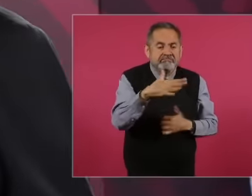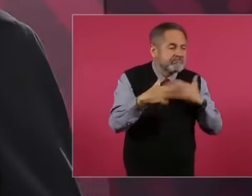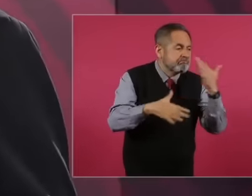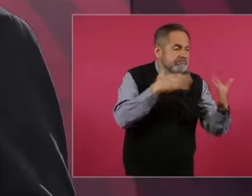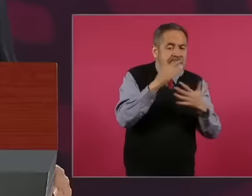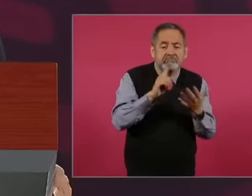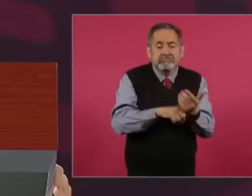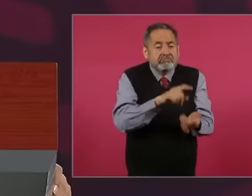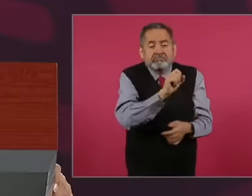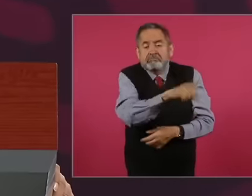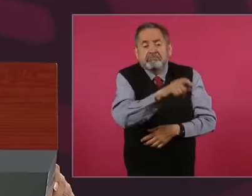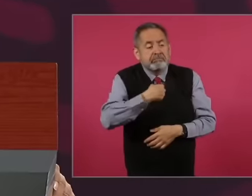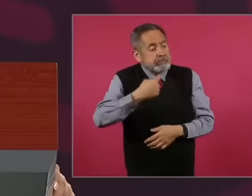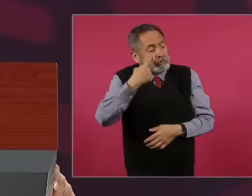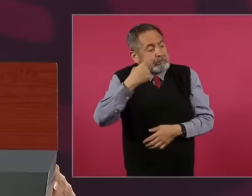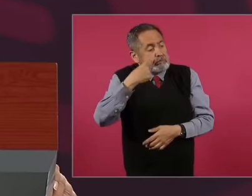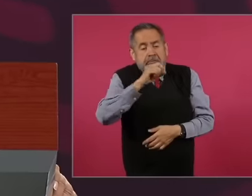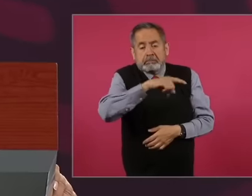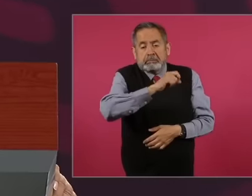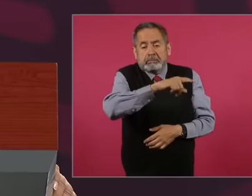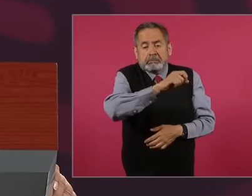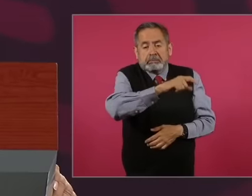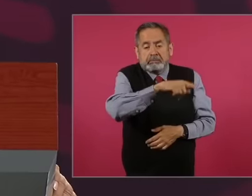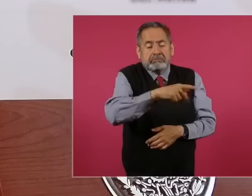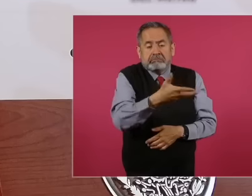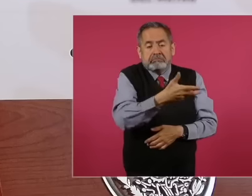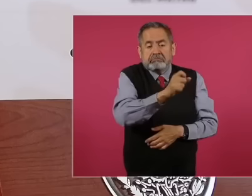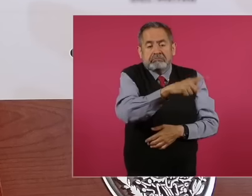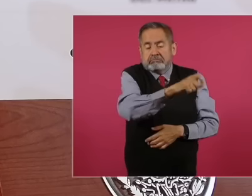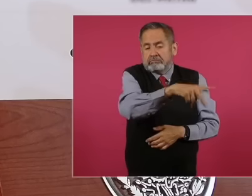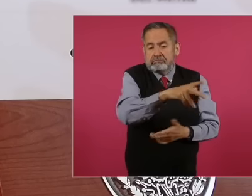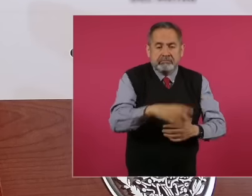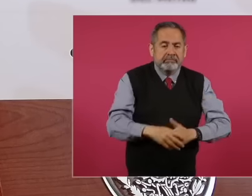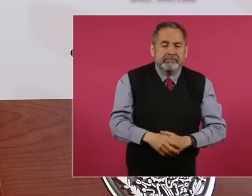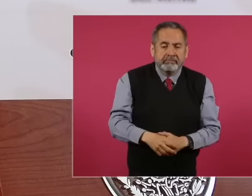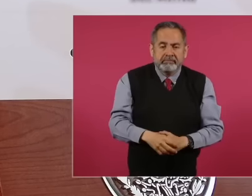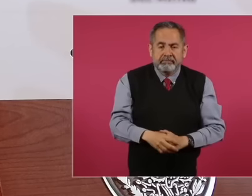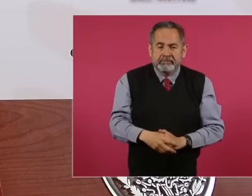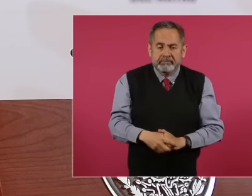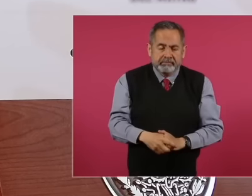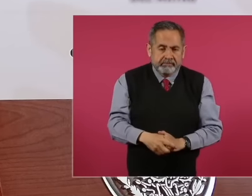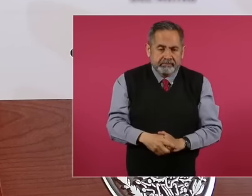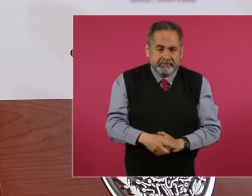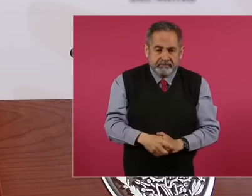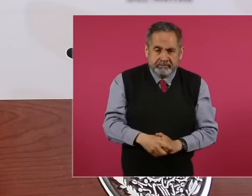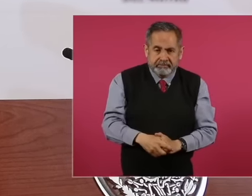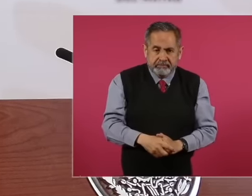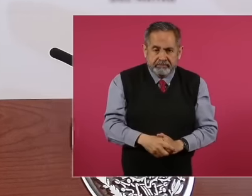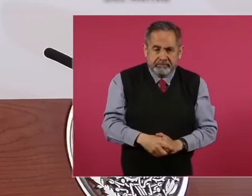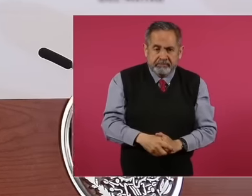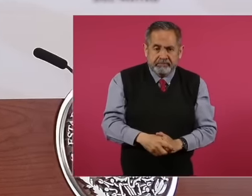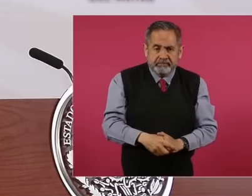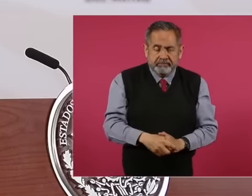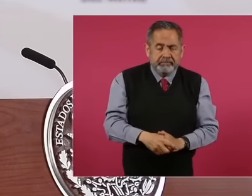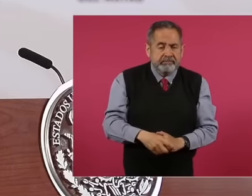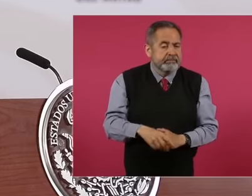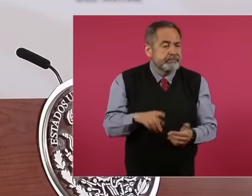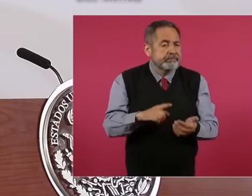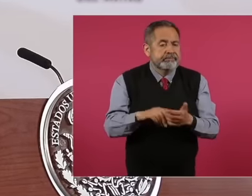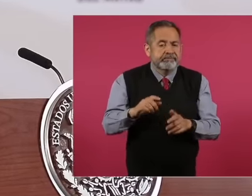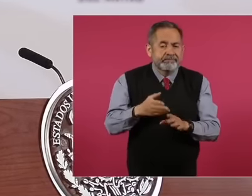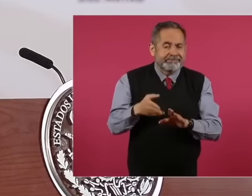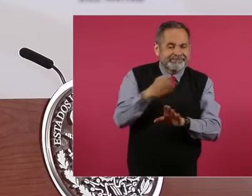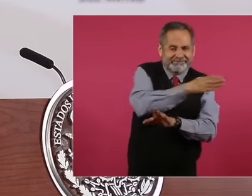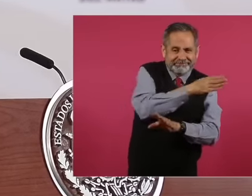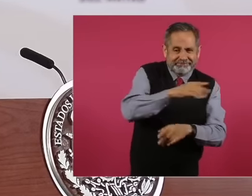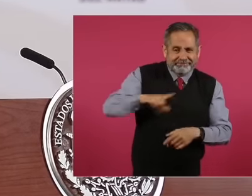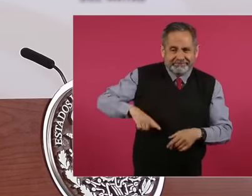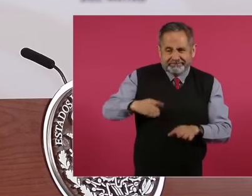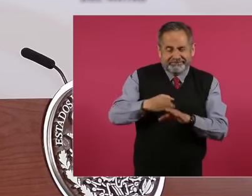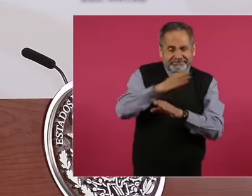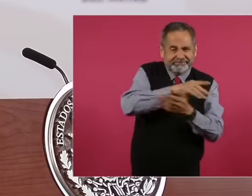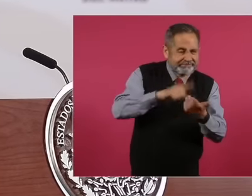hallmark the government was eh made for